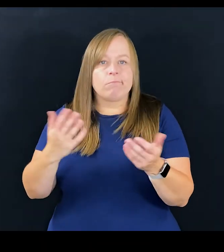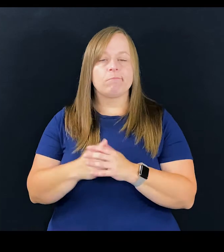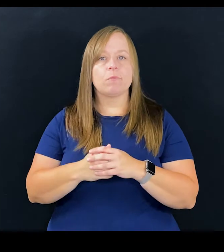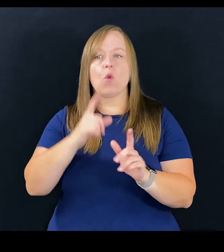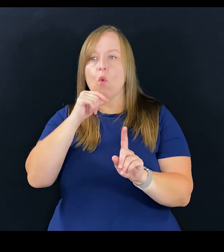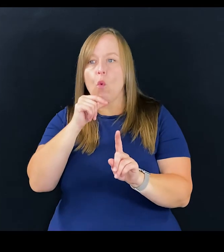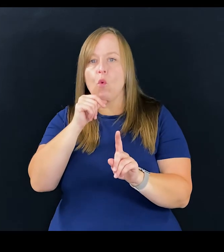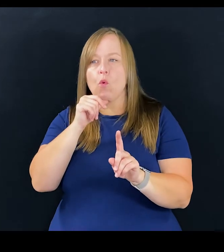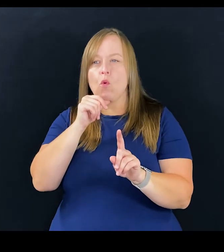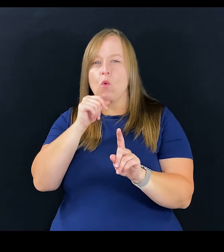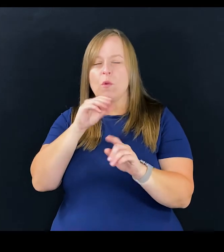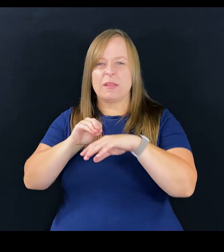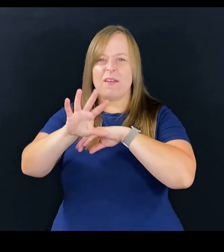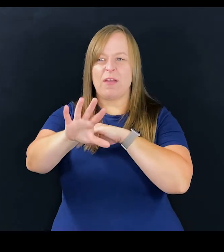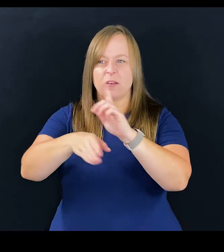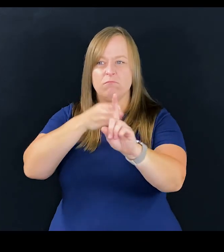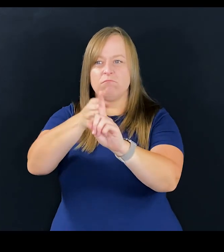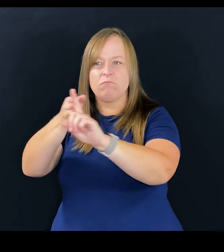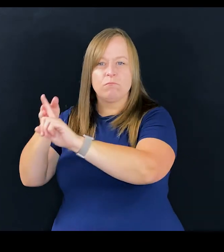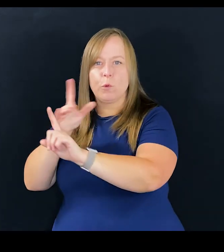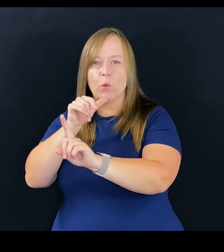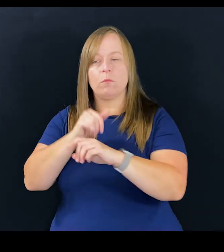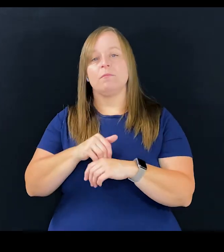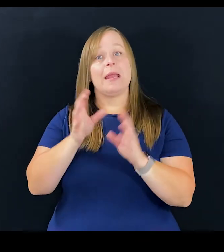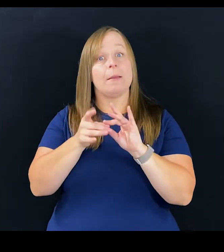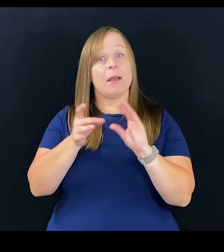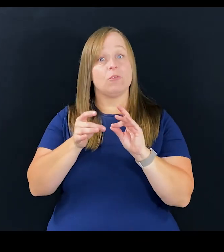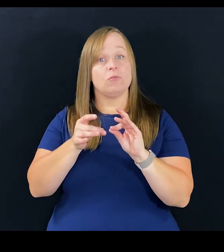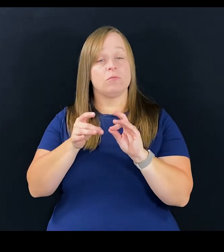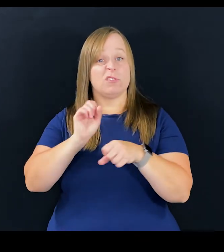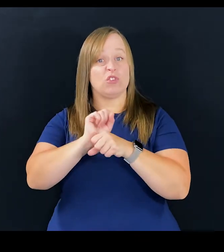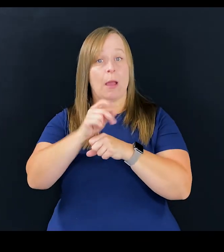And who does that directly affect? So I mentioned we do the job portal